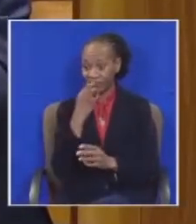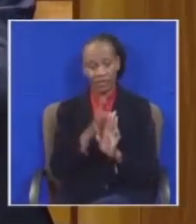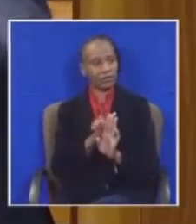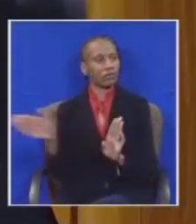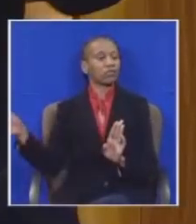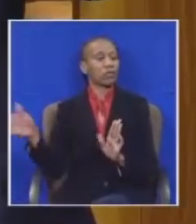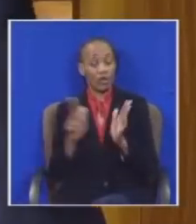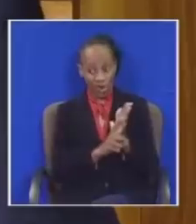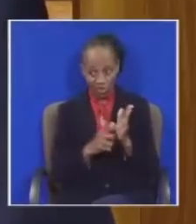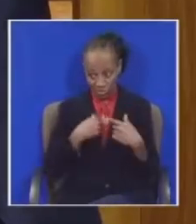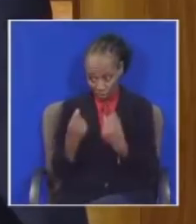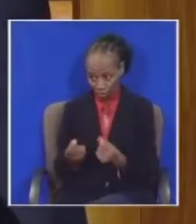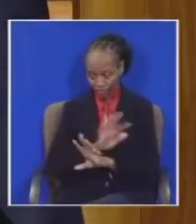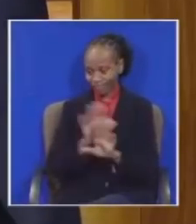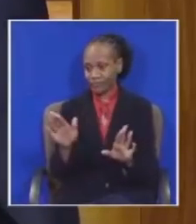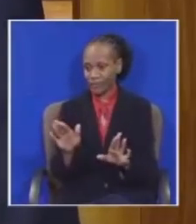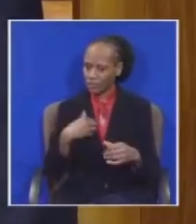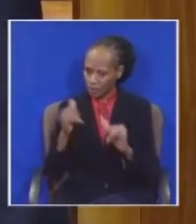whilst the matters being handled in courts I